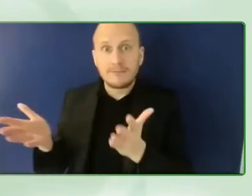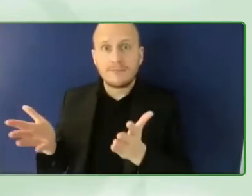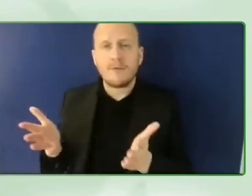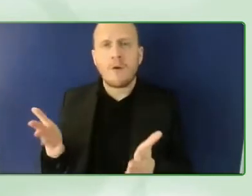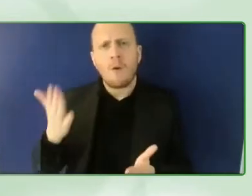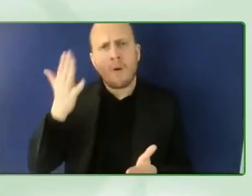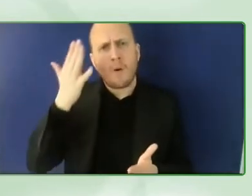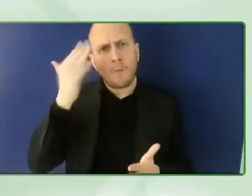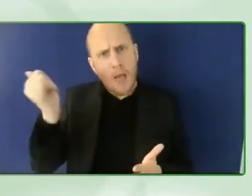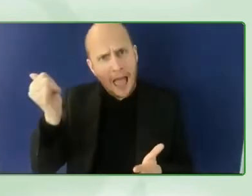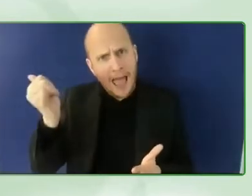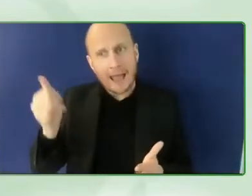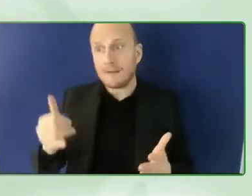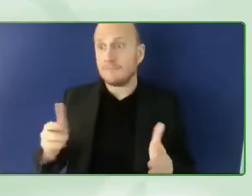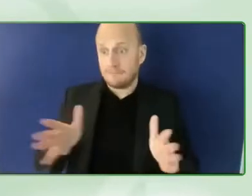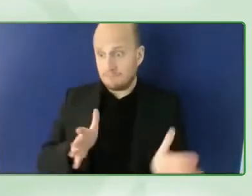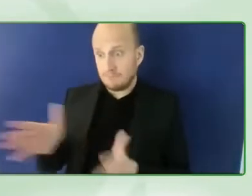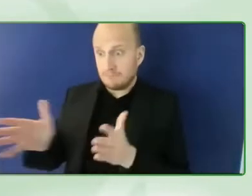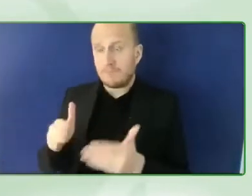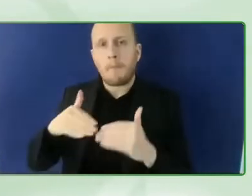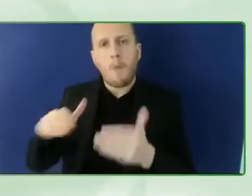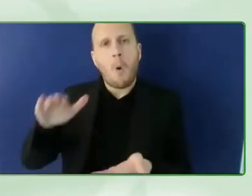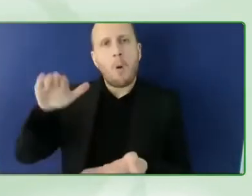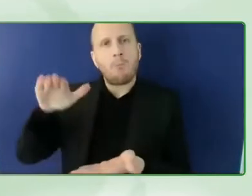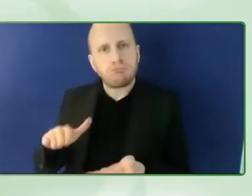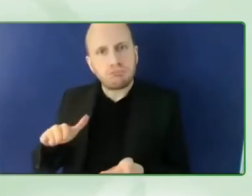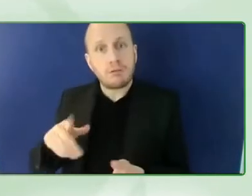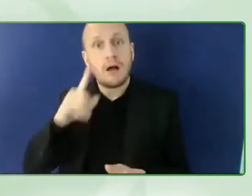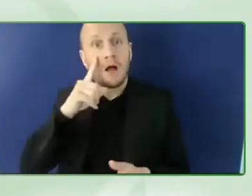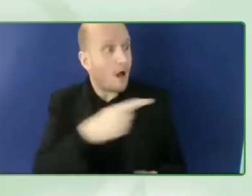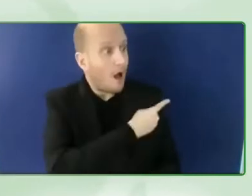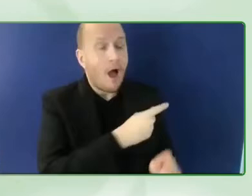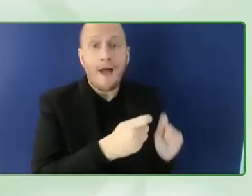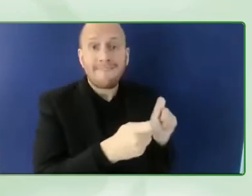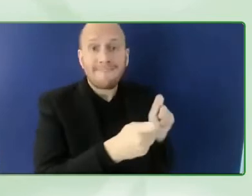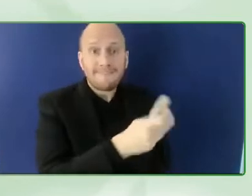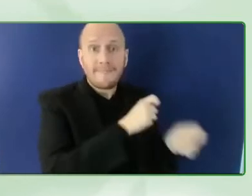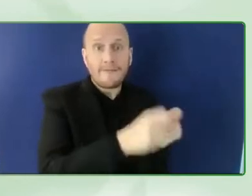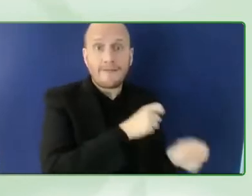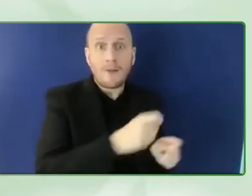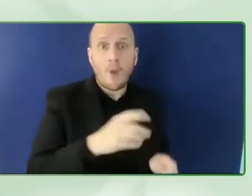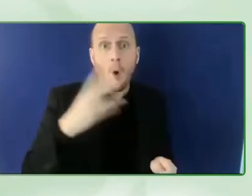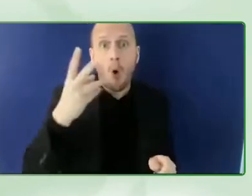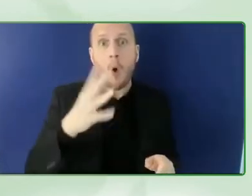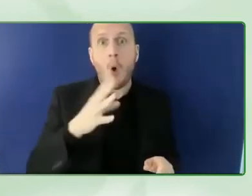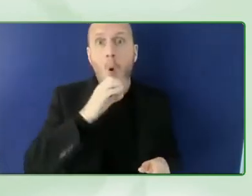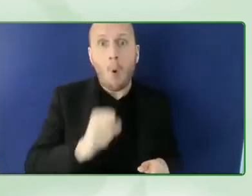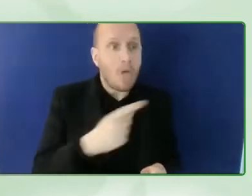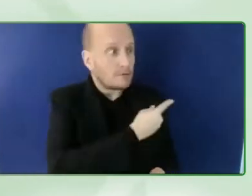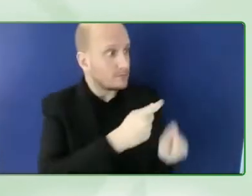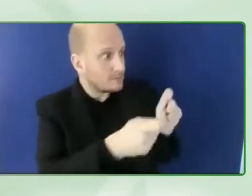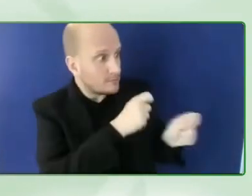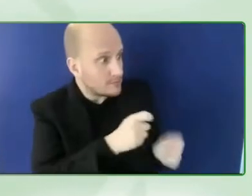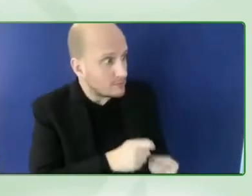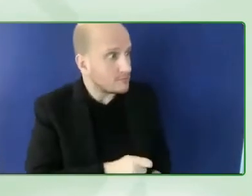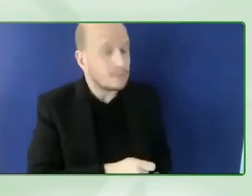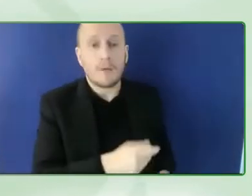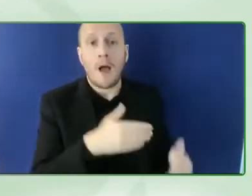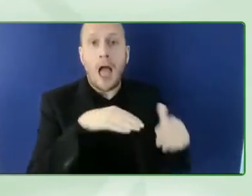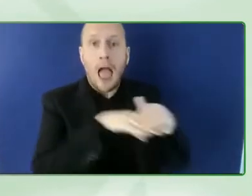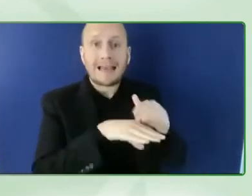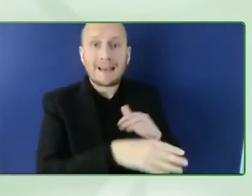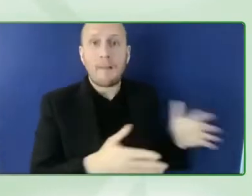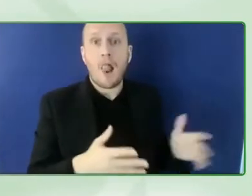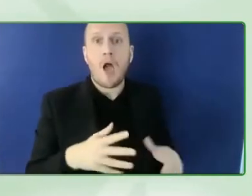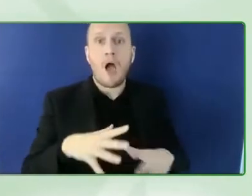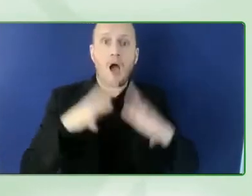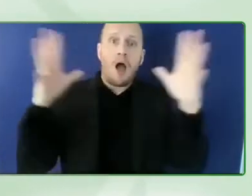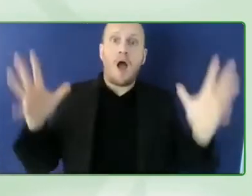lot of time and it makes a social gap or a social or accessible gap for people with disabilities